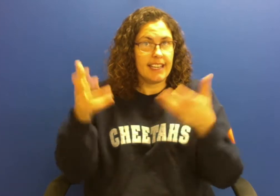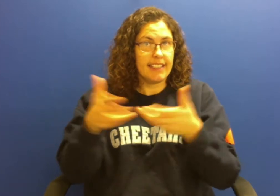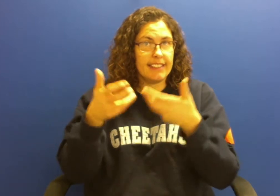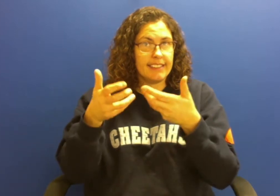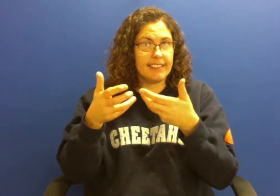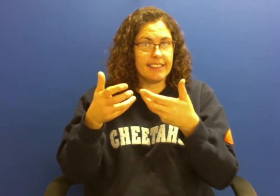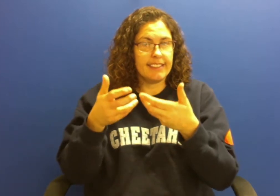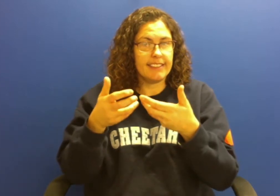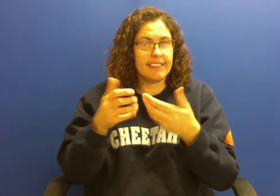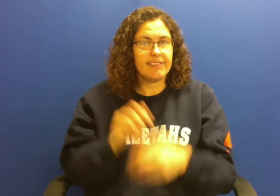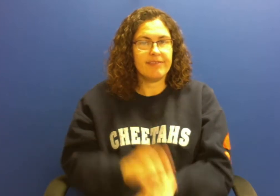pasta salad